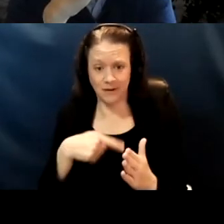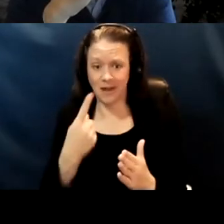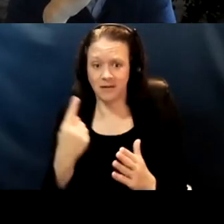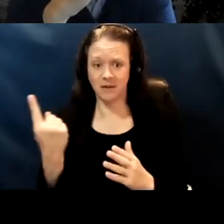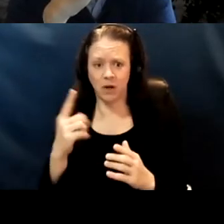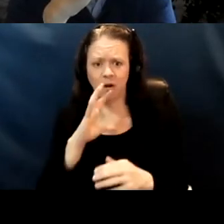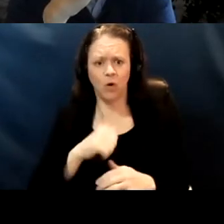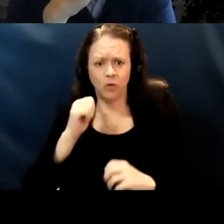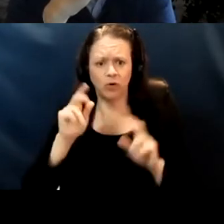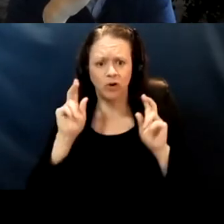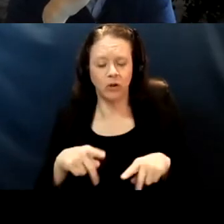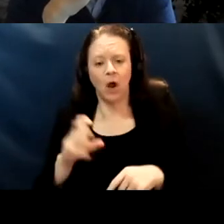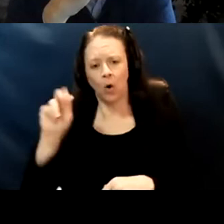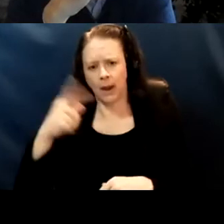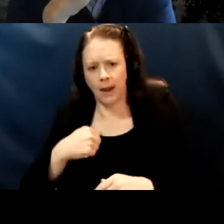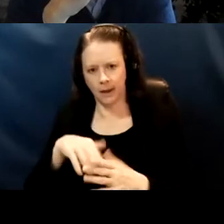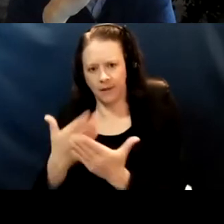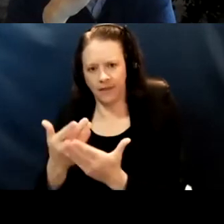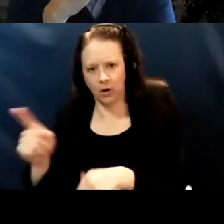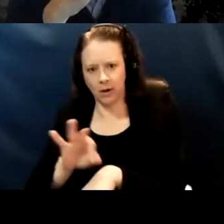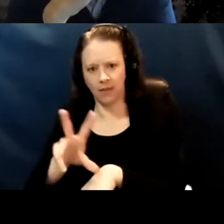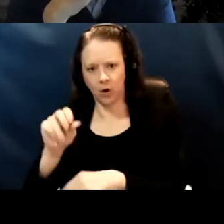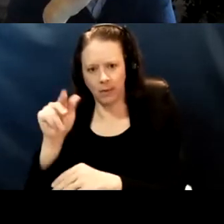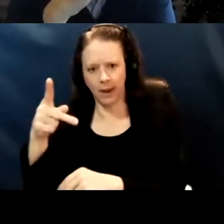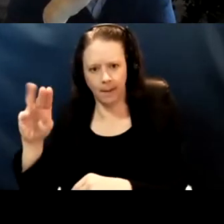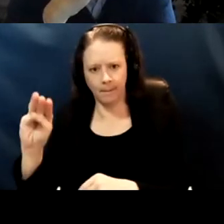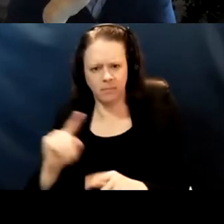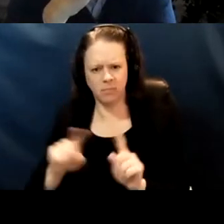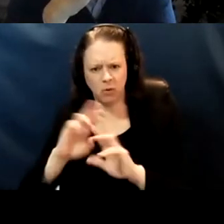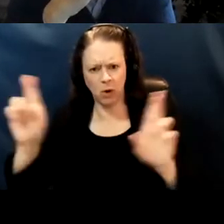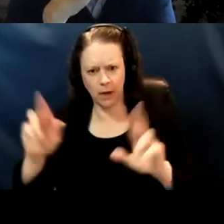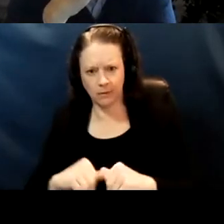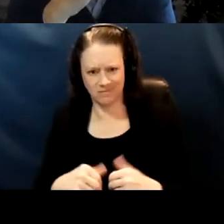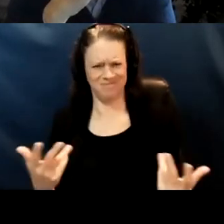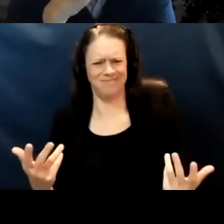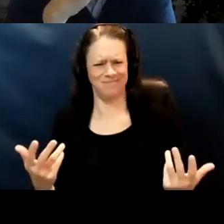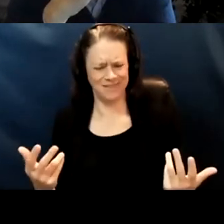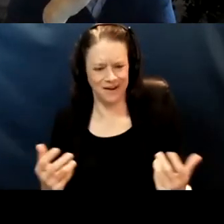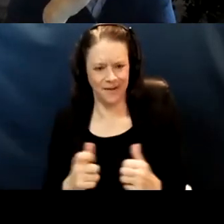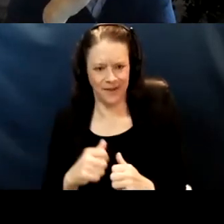"Okay I can get there at 9:30 just be ready." And I just, I mean, I saw the heart behind it